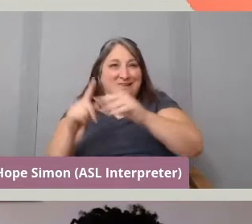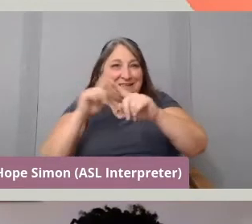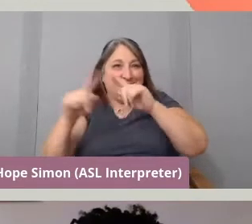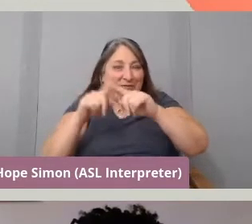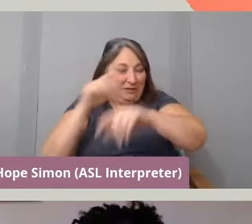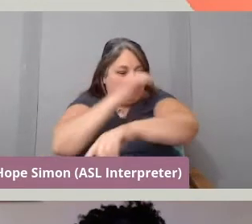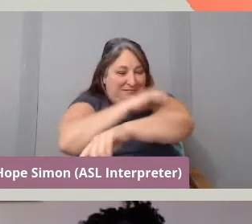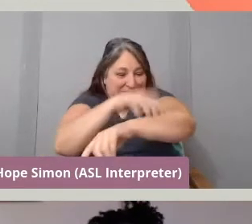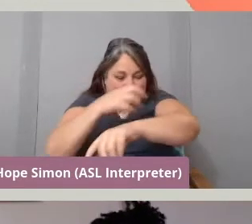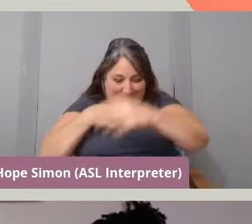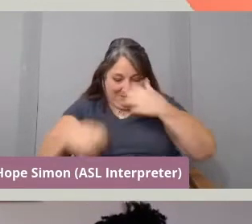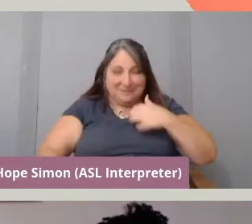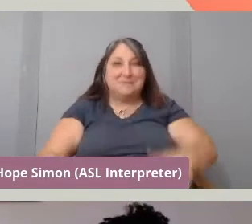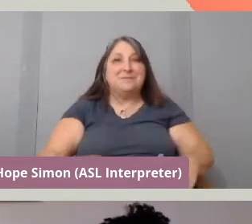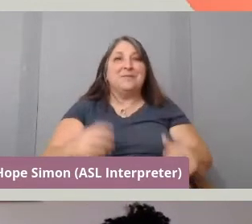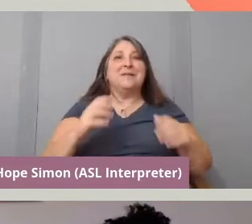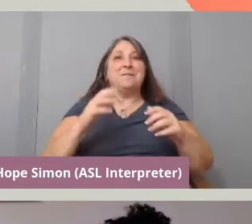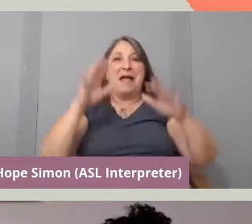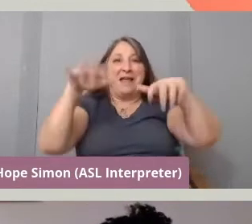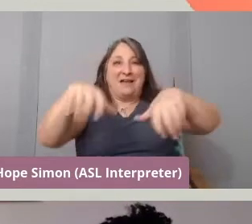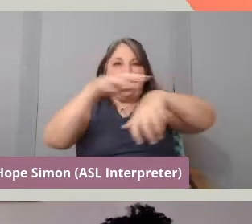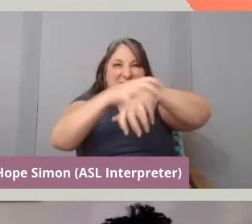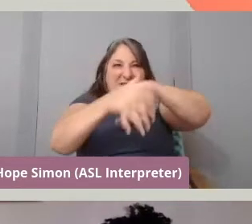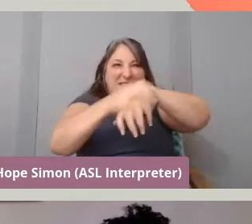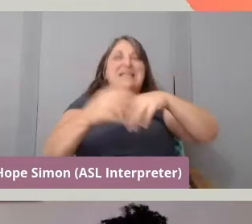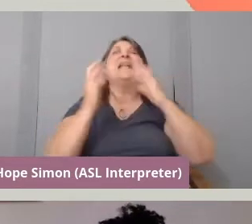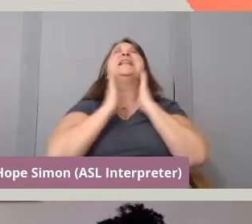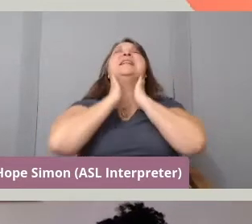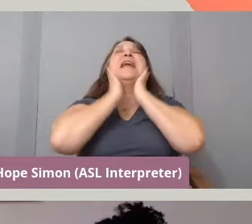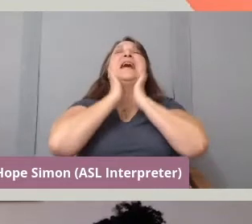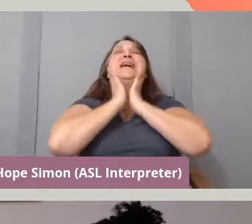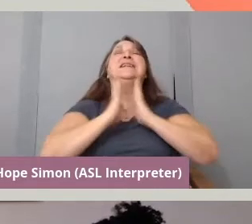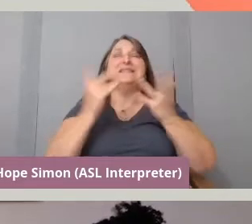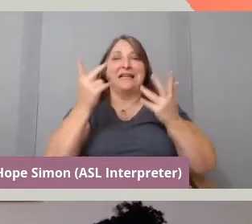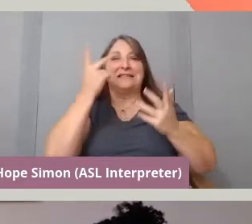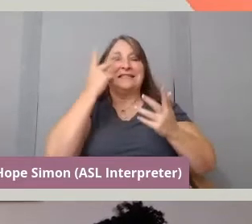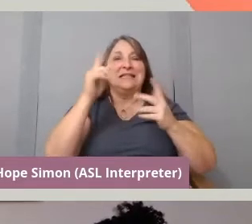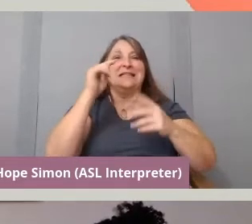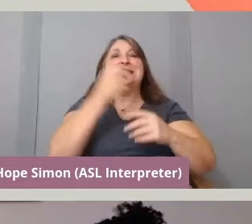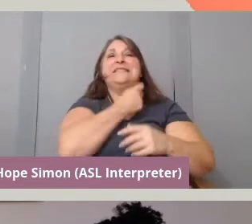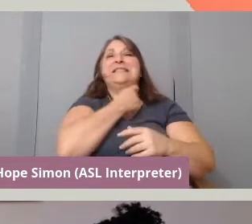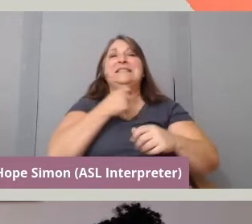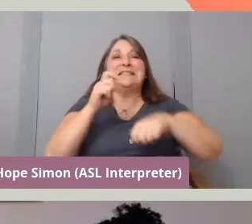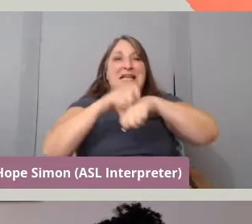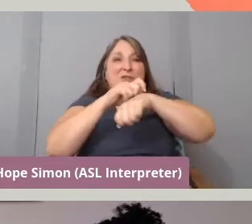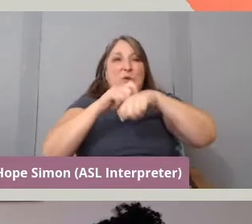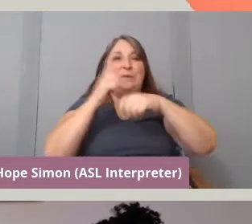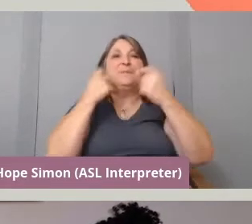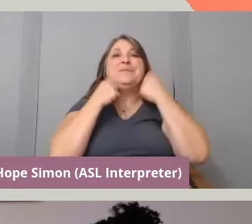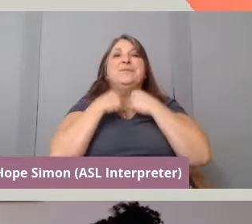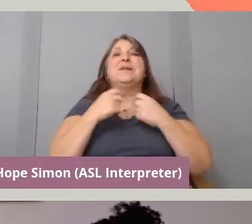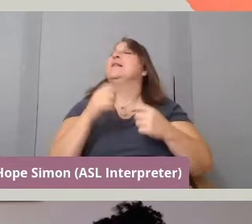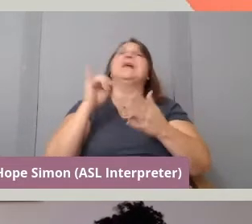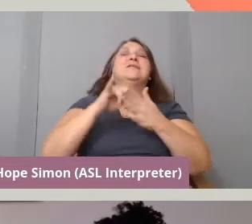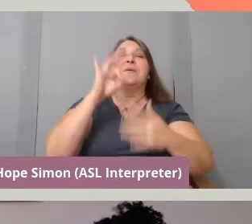exposure parts of my body, wrists and neck. The clip that you're watching is a teaser reel from the Framing Agnes feature